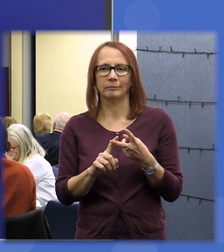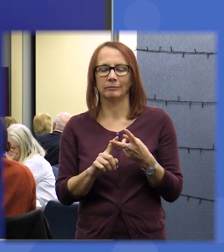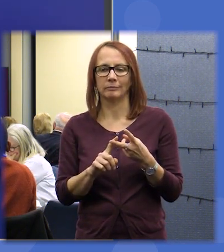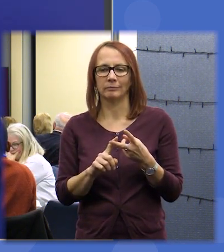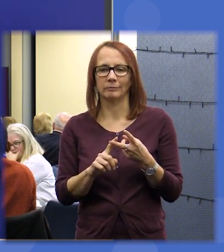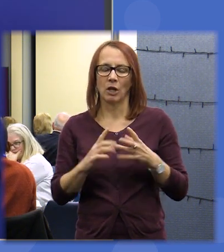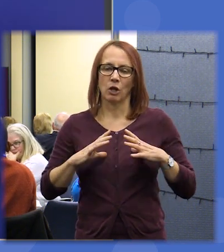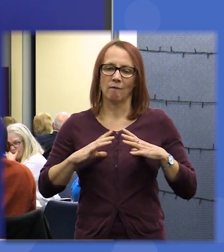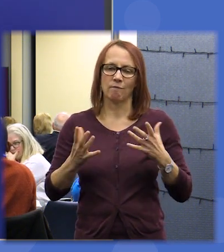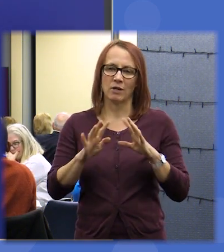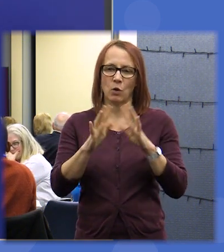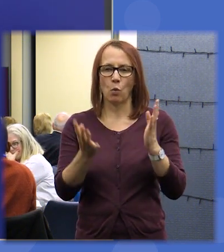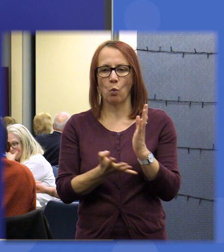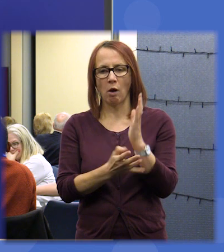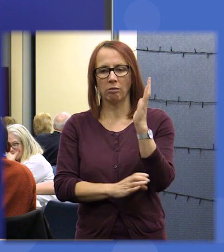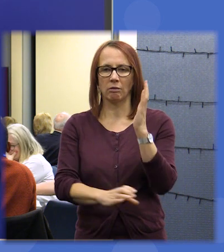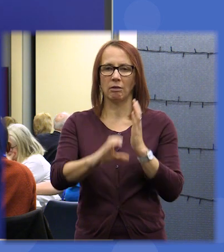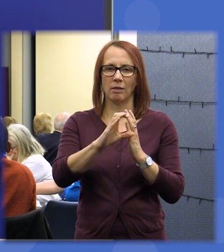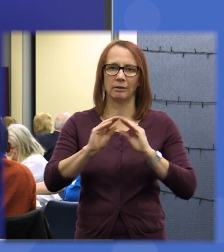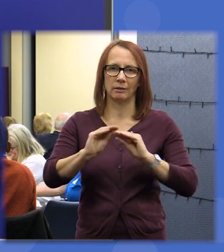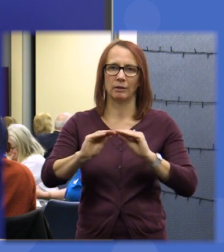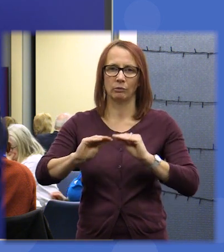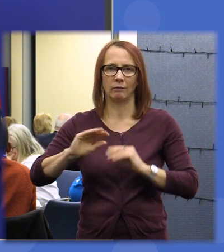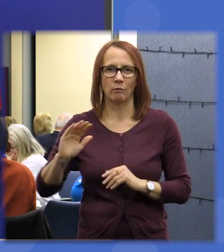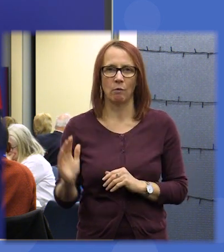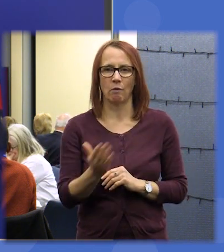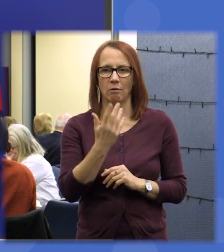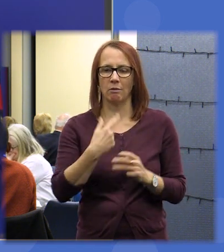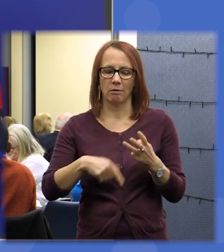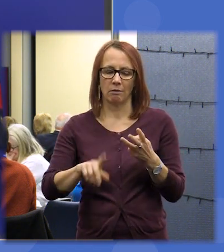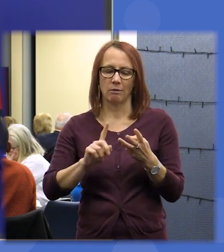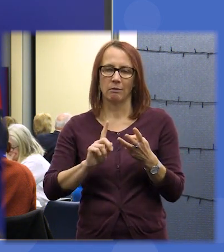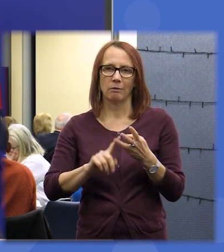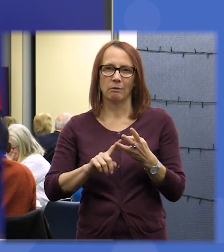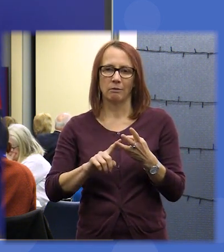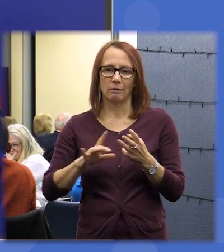free world-class education for all and number three invest in and provide a